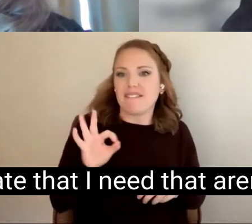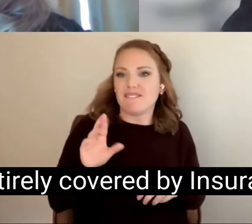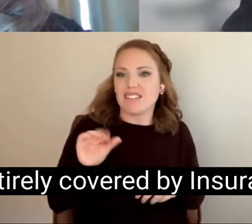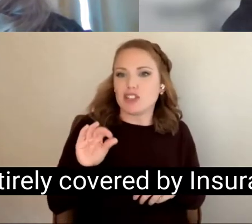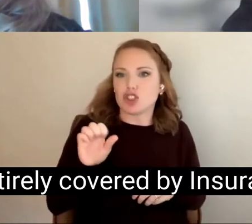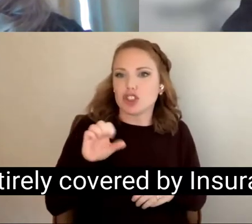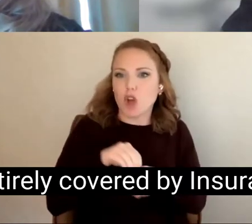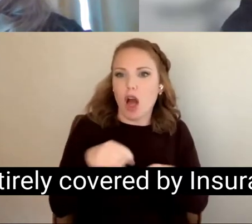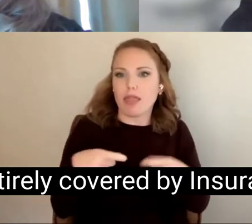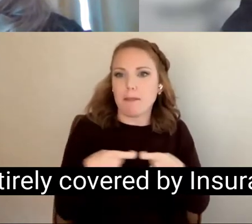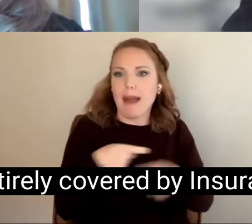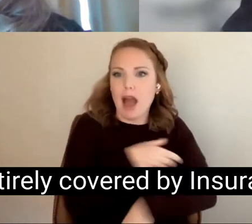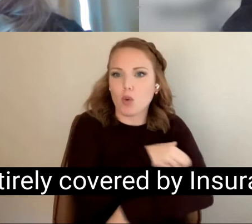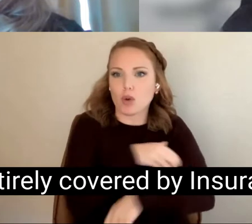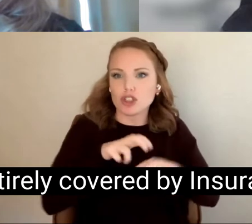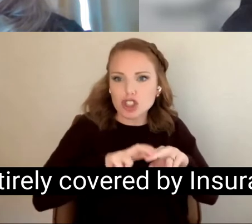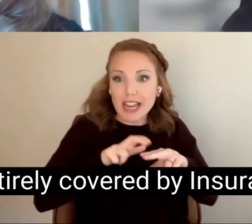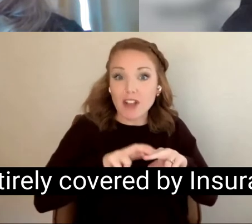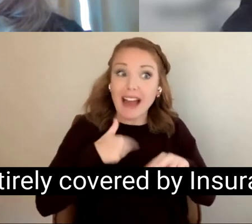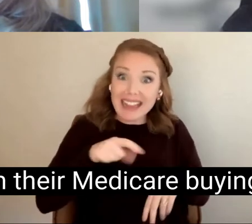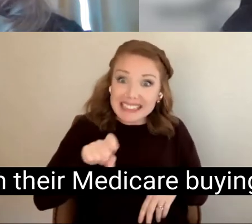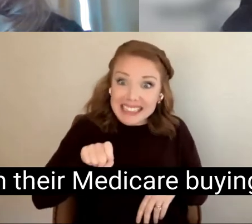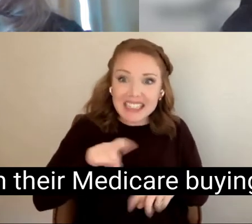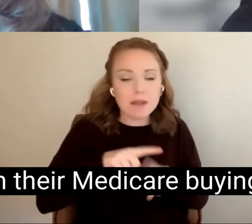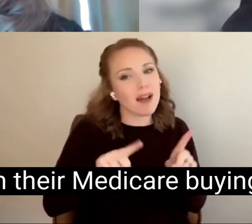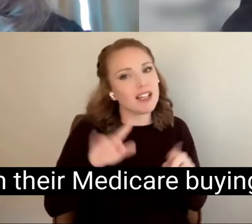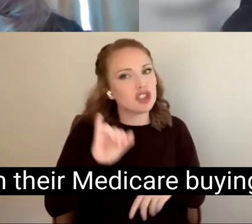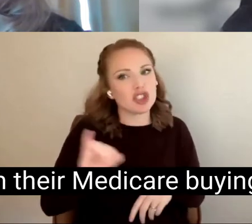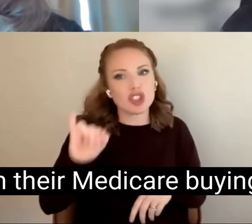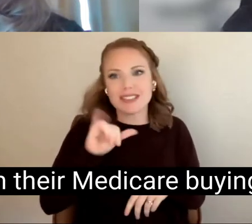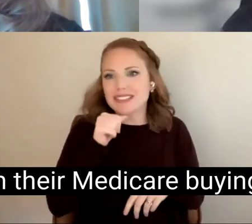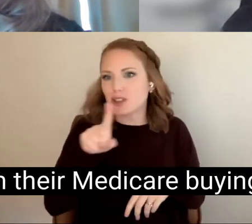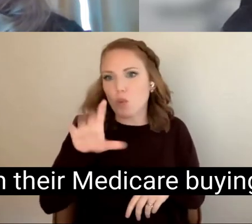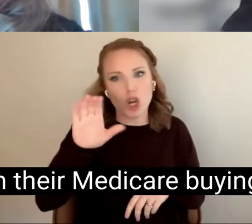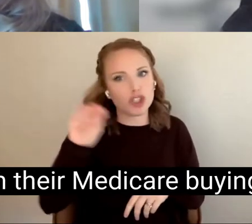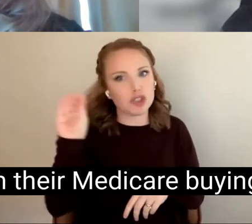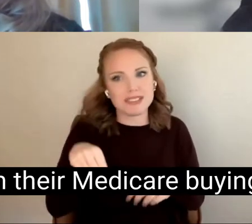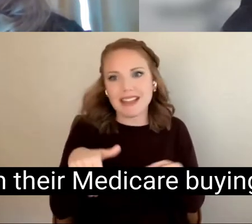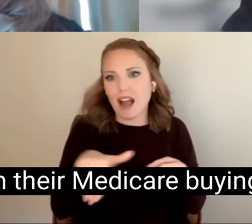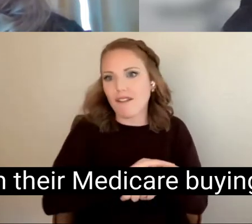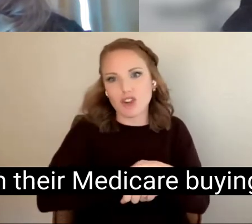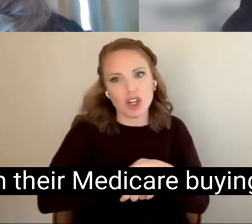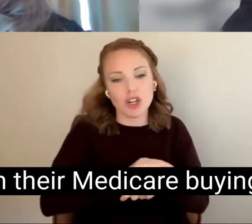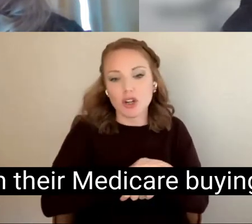entirely covered by Insurance. Even their Medicare buying that I